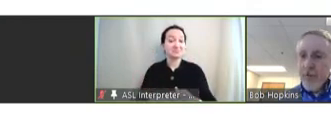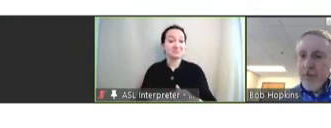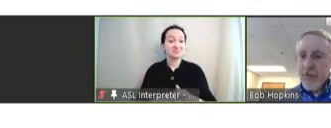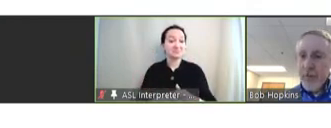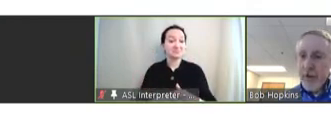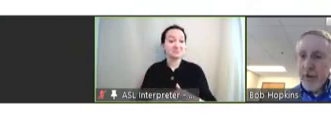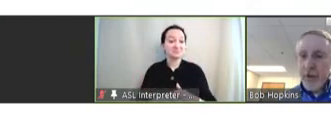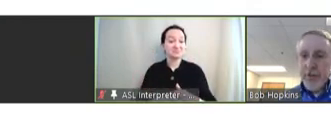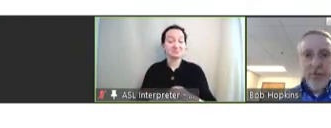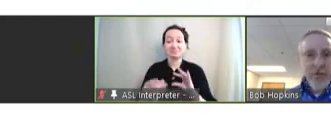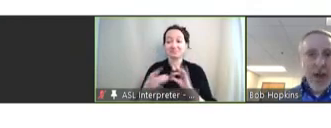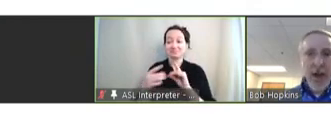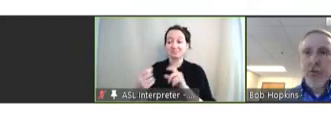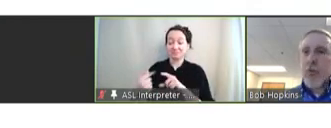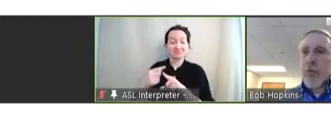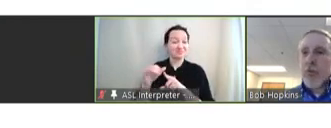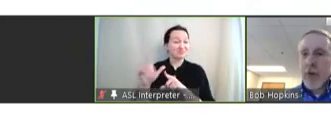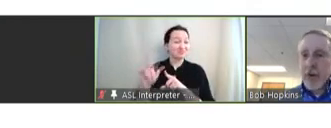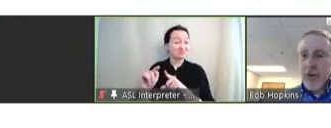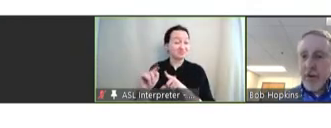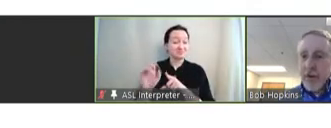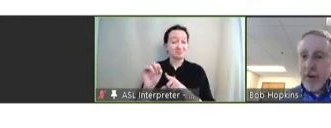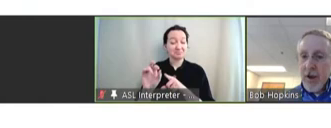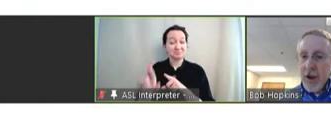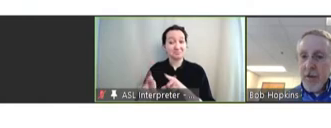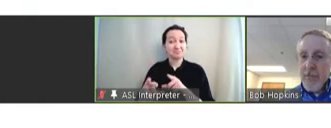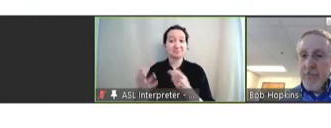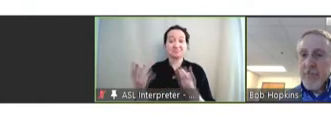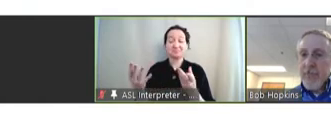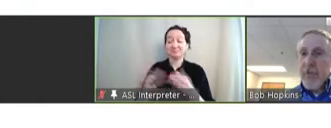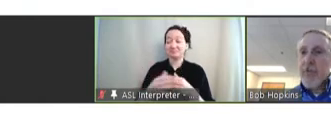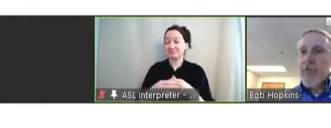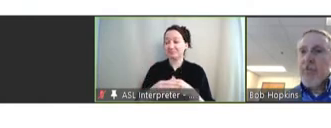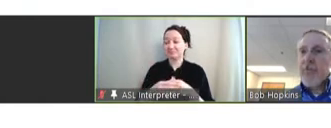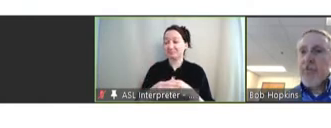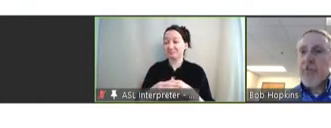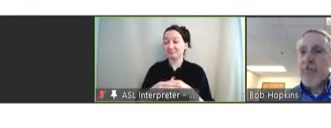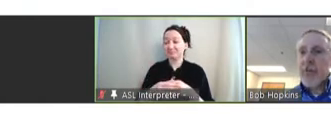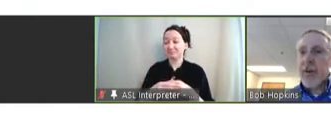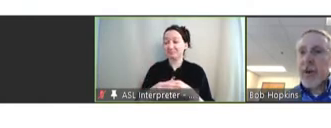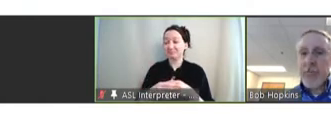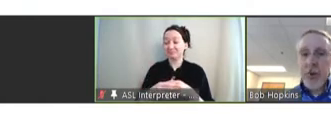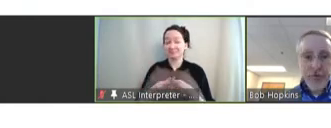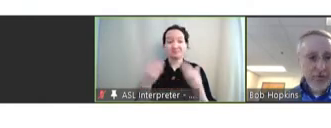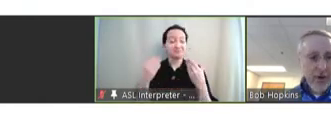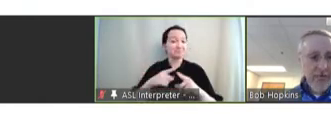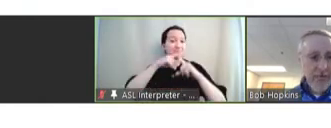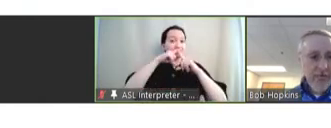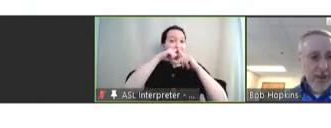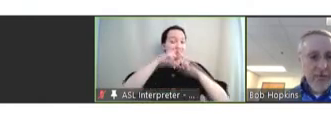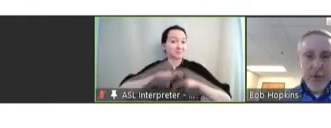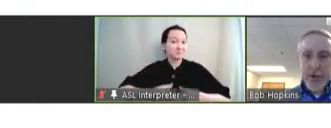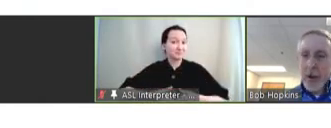send me a note in the chat or just unmute yourself and speak up.